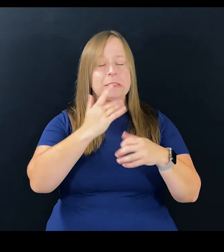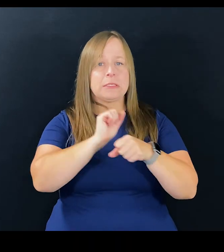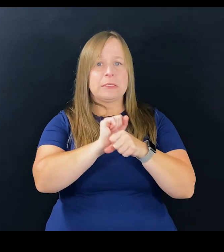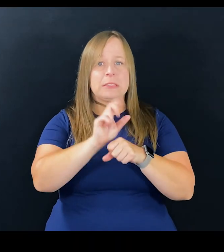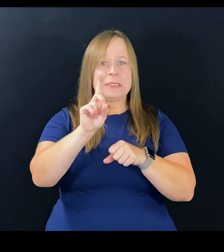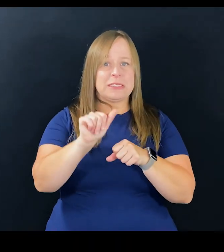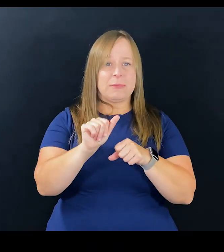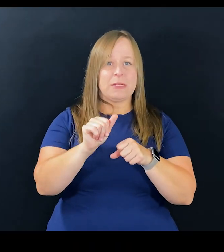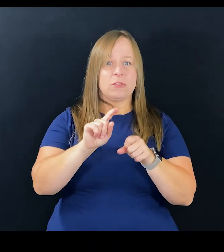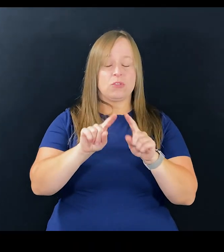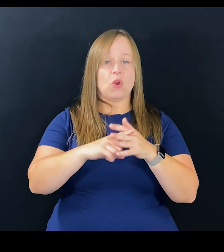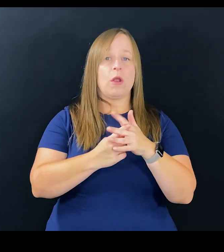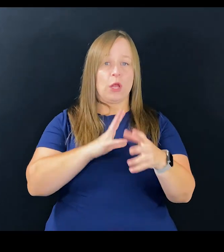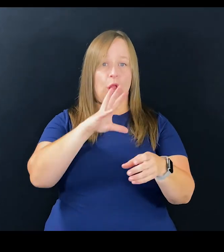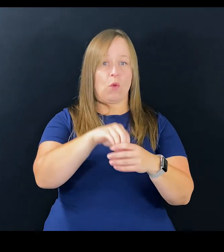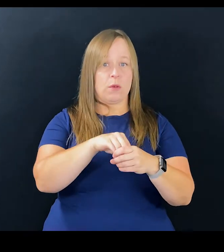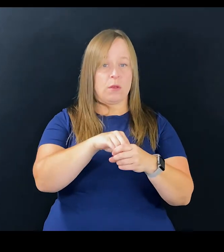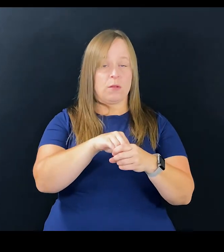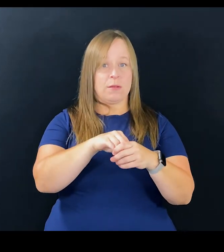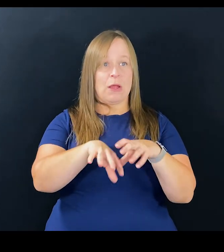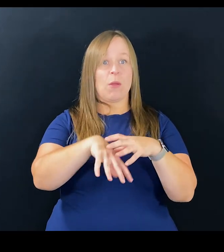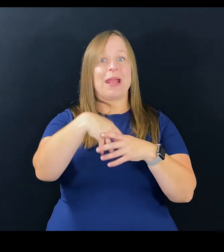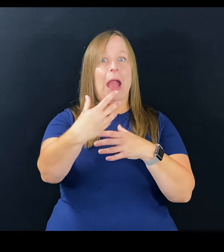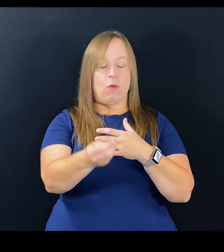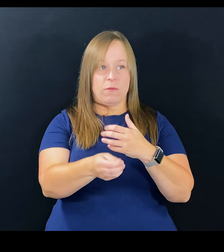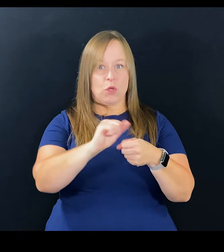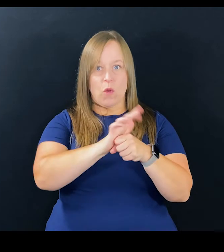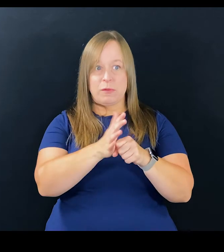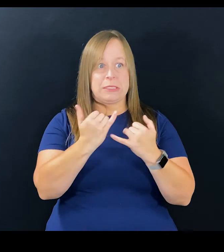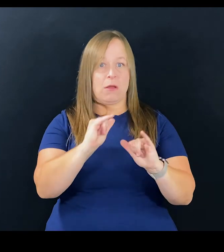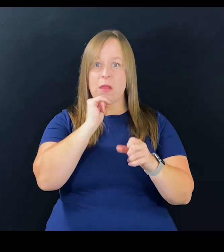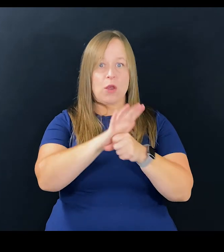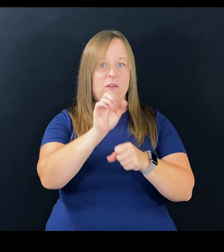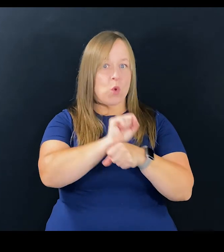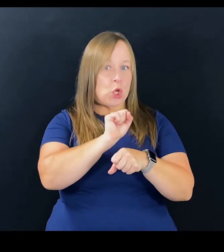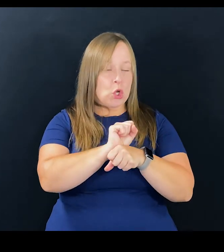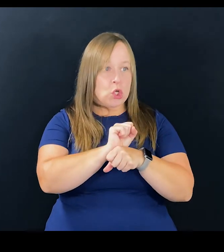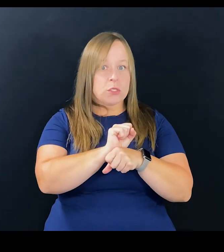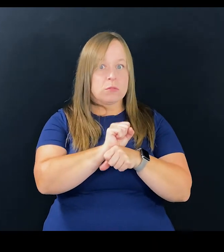still in the labor shortage and some people with disabilities we're starting to be included. We're coming out of COVID, we're still in labor shortage.